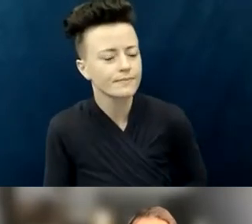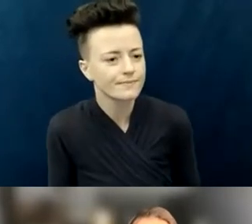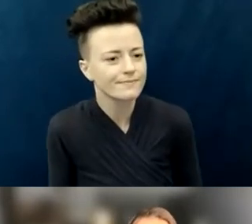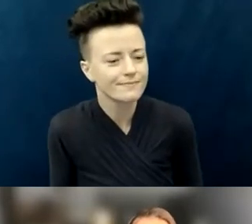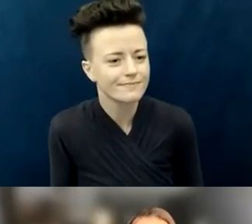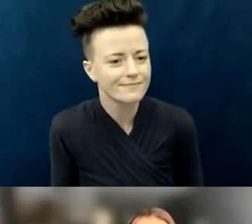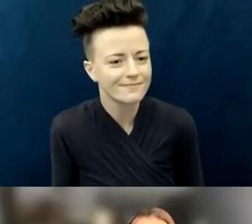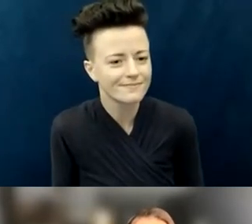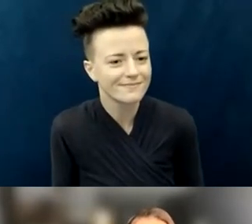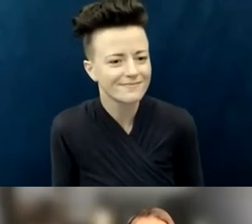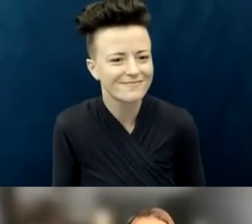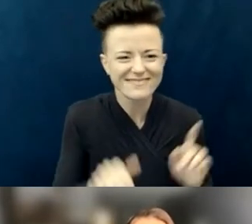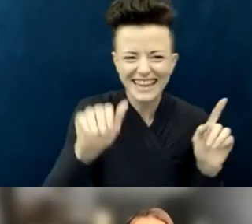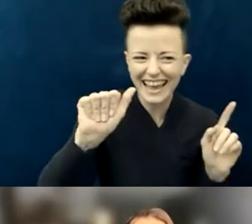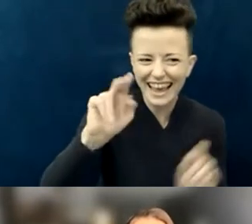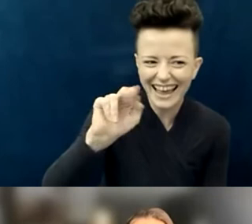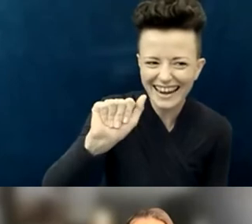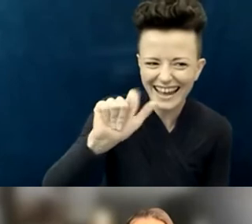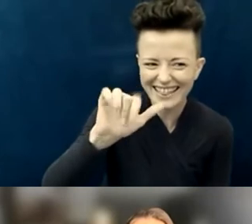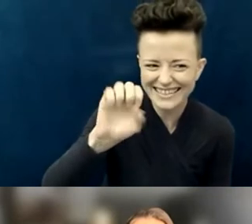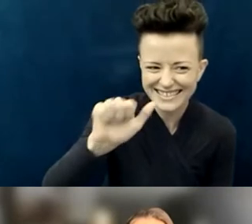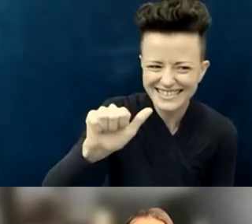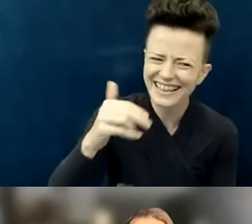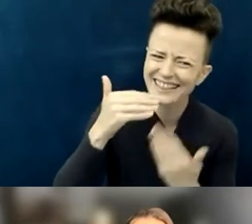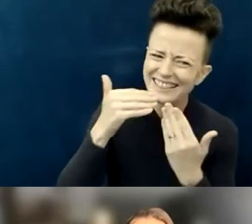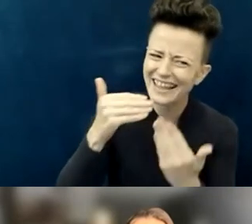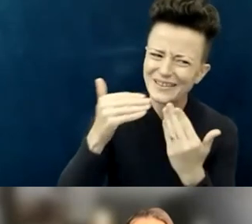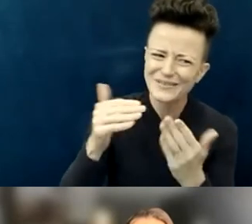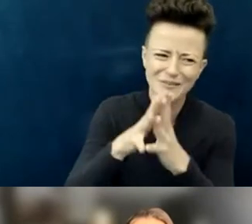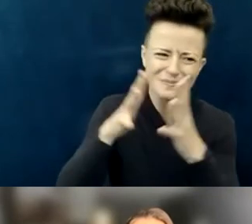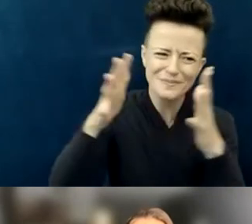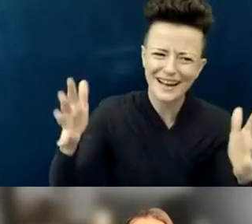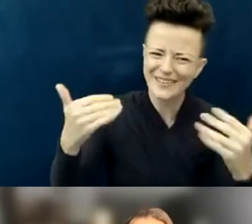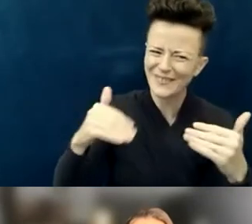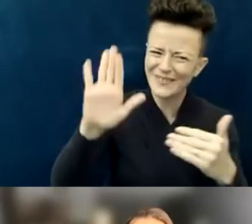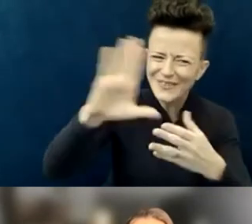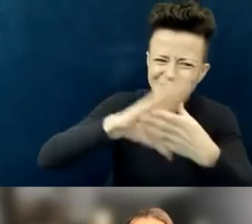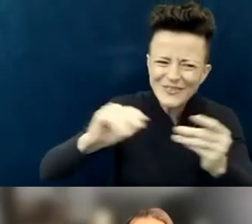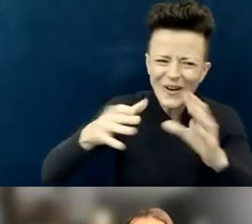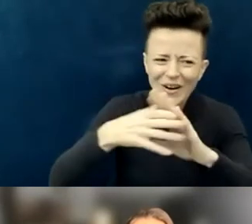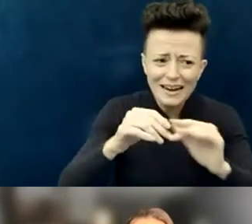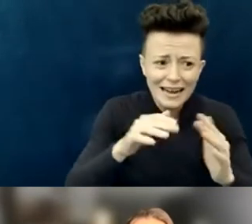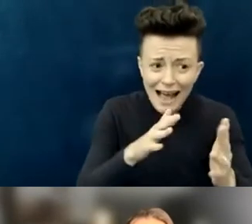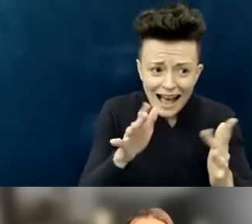Judy, thank you! What a wonderful story with a happy ending! Sometimes I have not-so-happy endings, so thank you